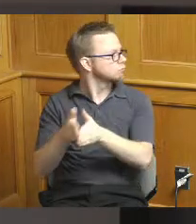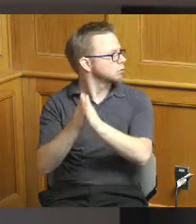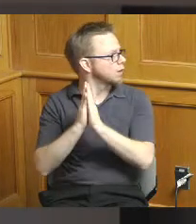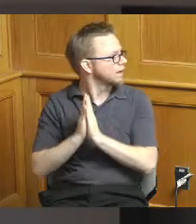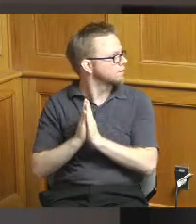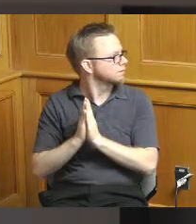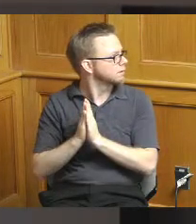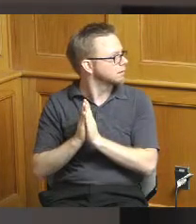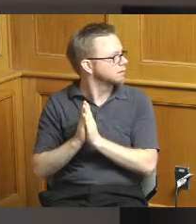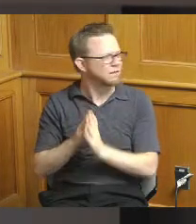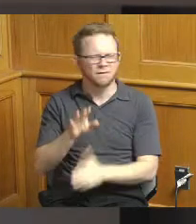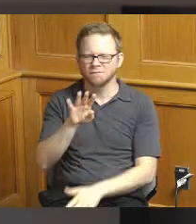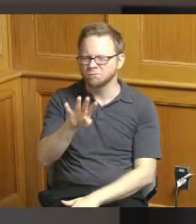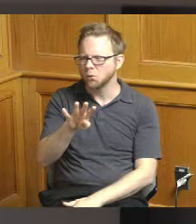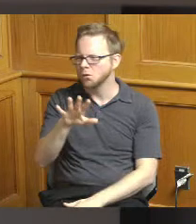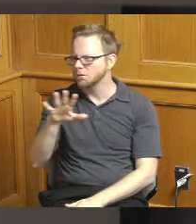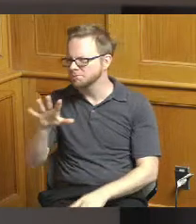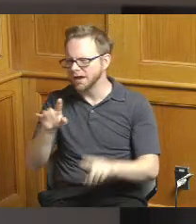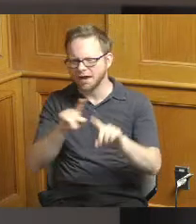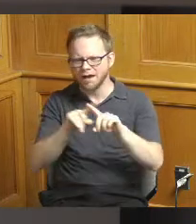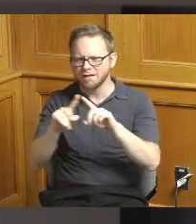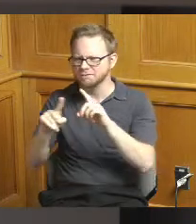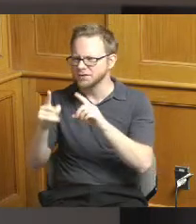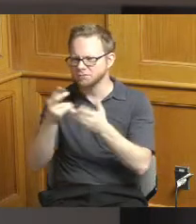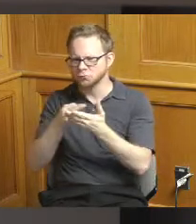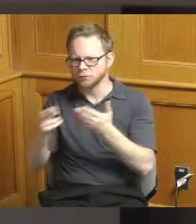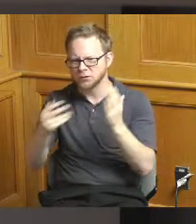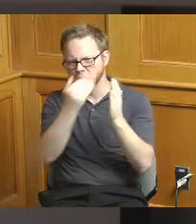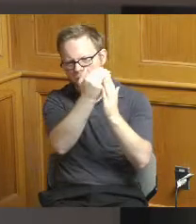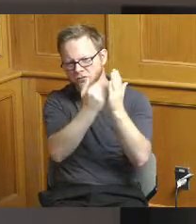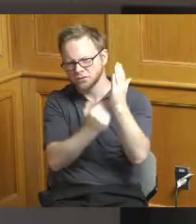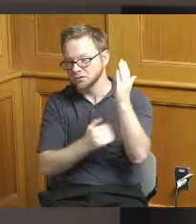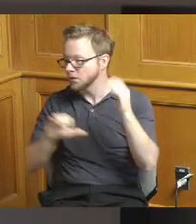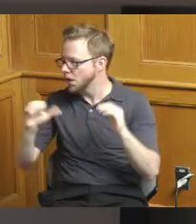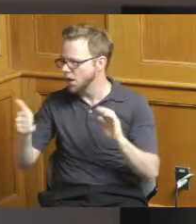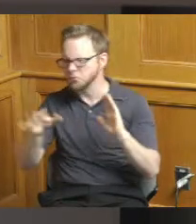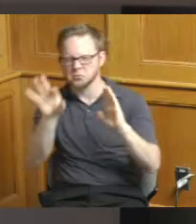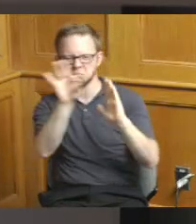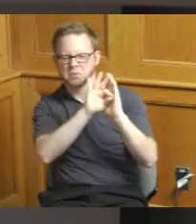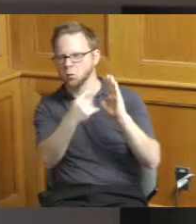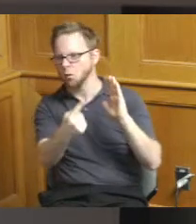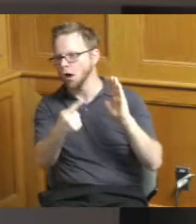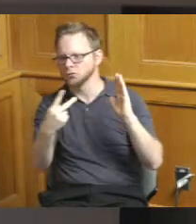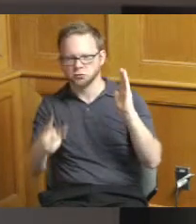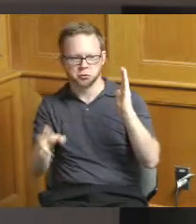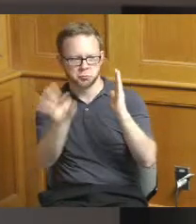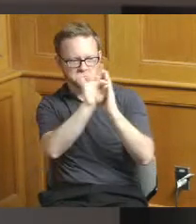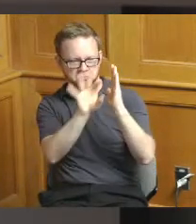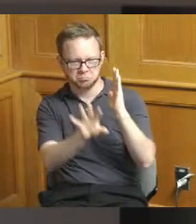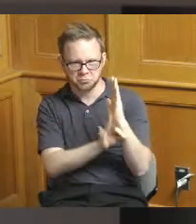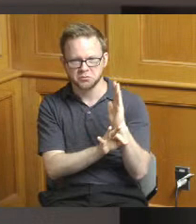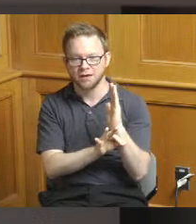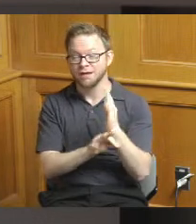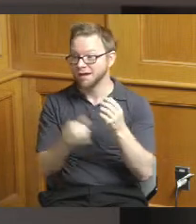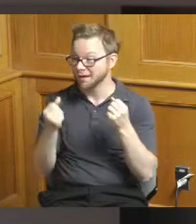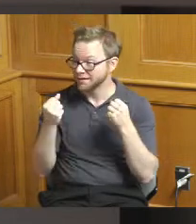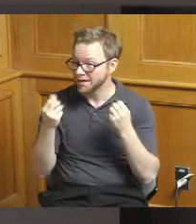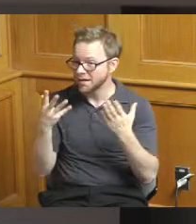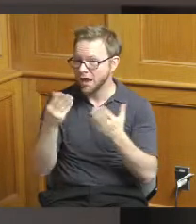resources others requested just one or two and the size and the ask varies greatly as well